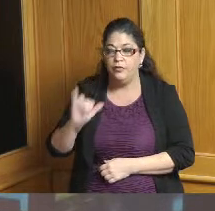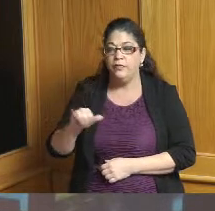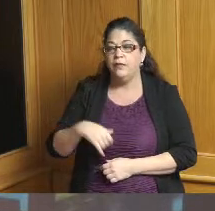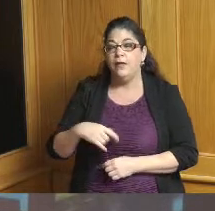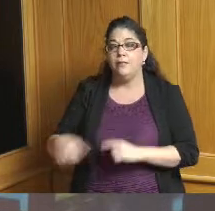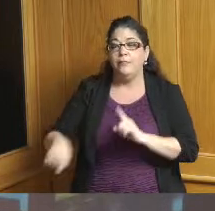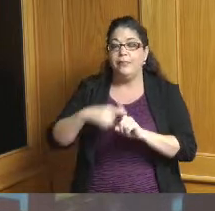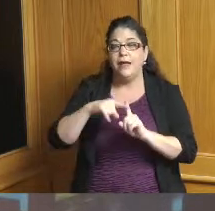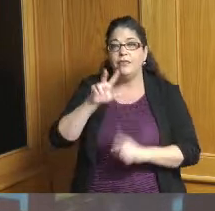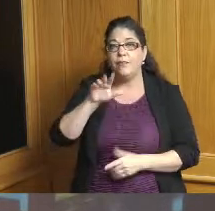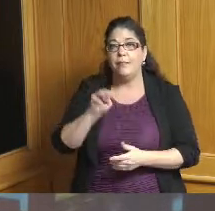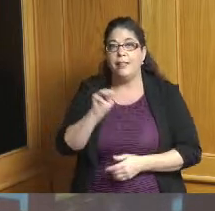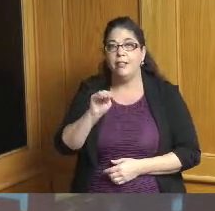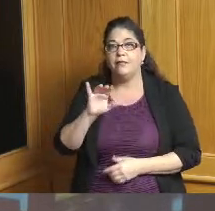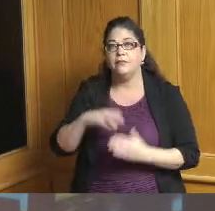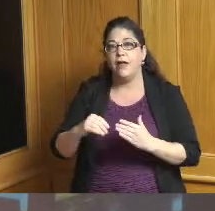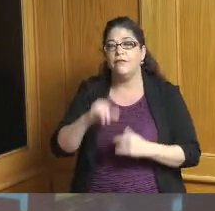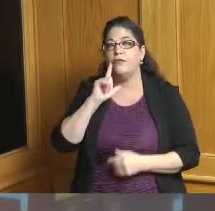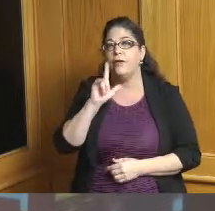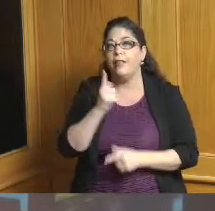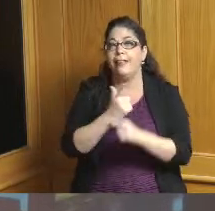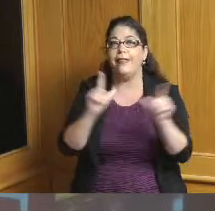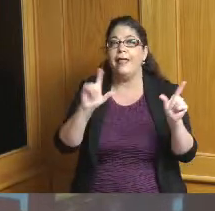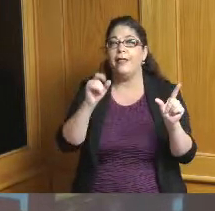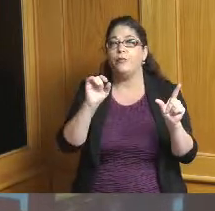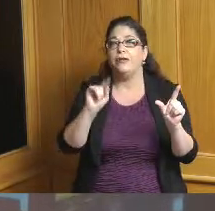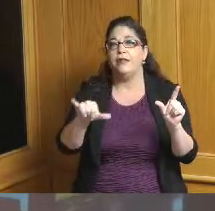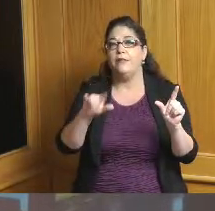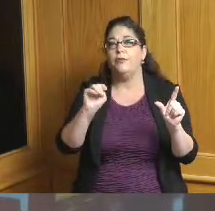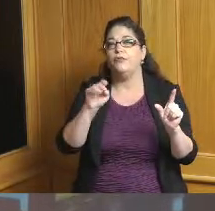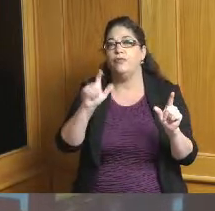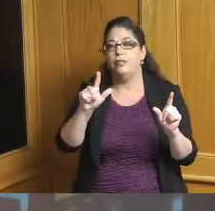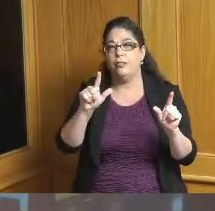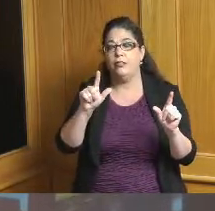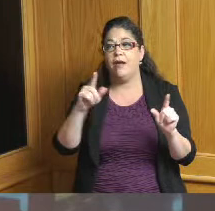dollar project with liberty mutual which brought their headquarters here from their regional office